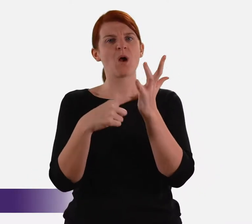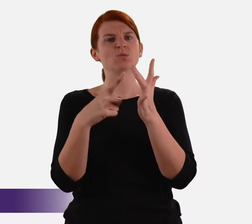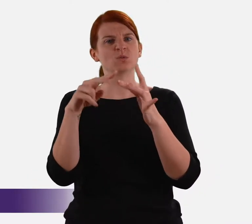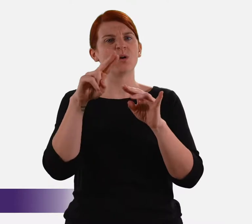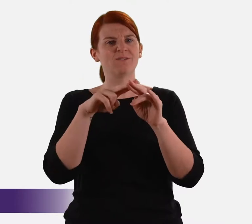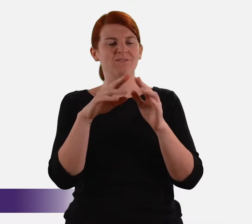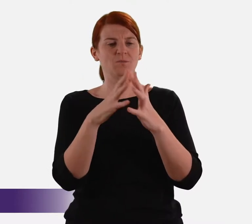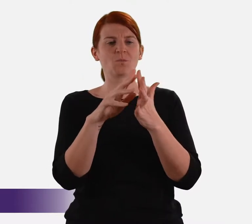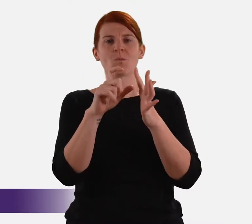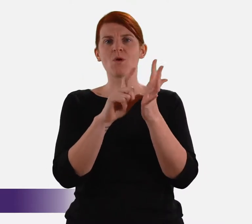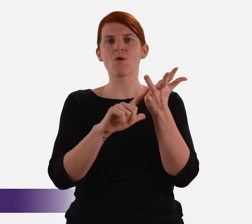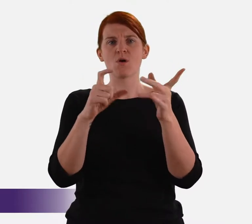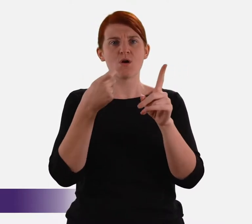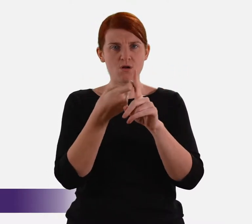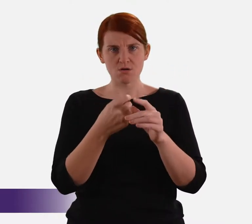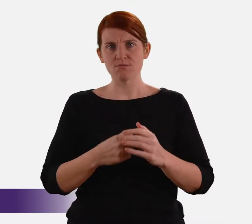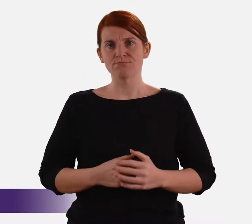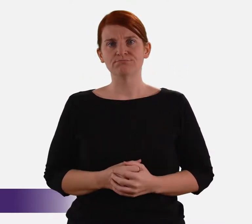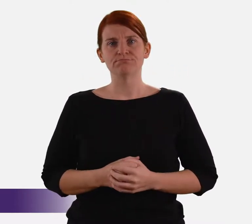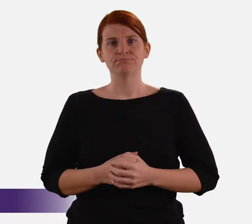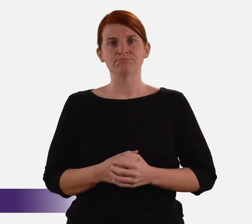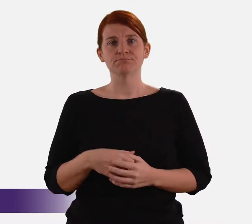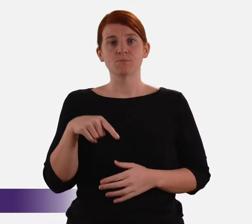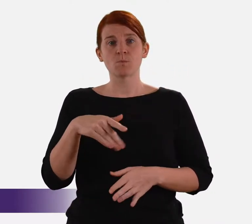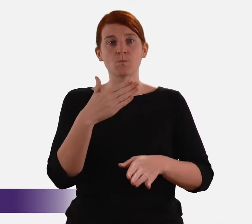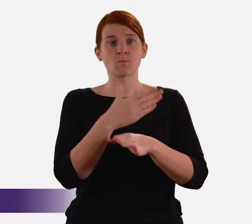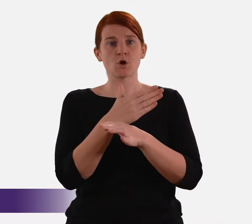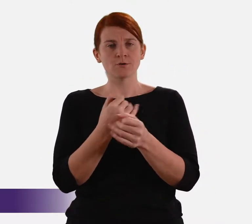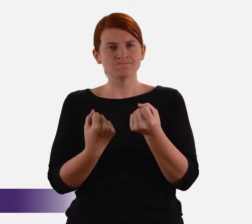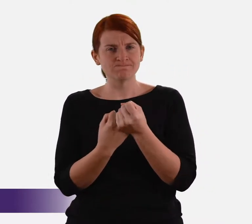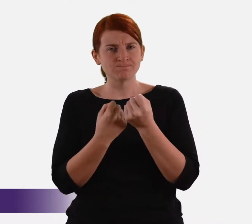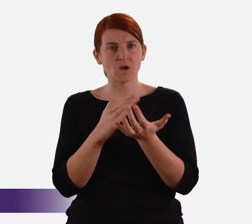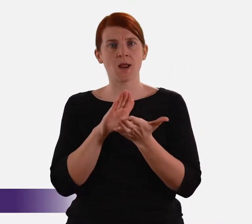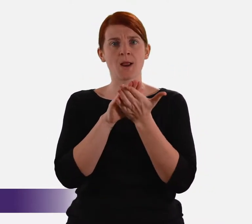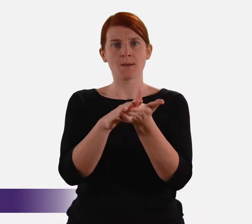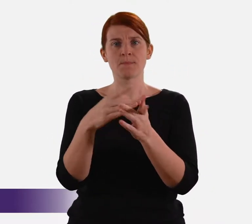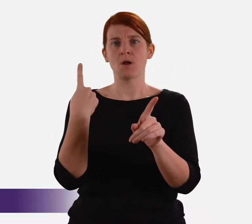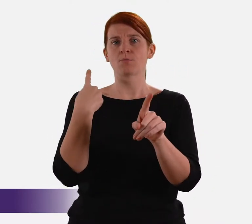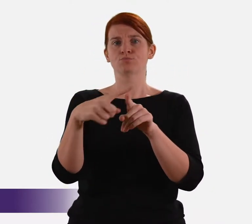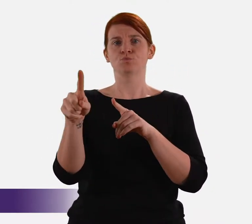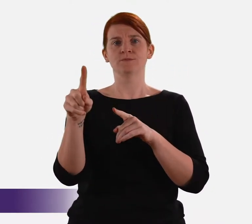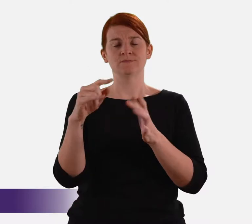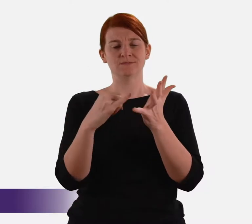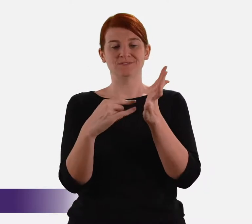children born out of wedlock. That work contributed in a modest way to the enactment of